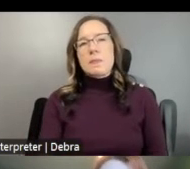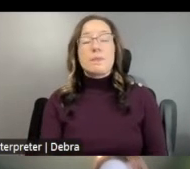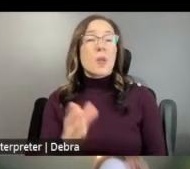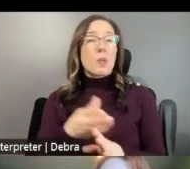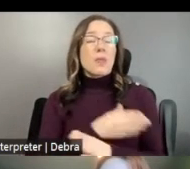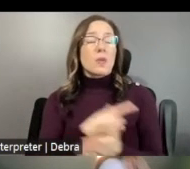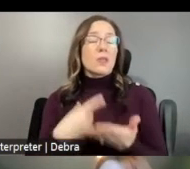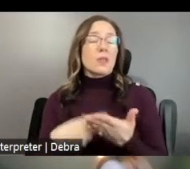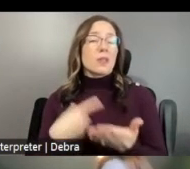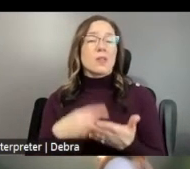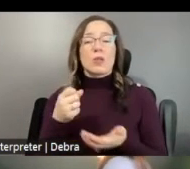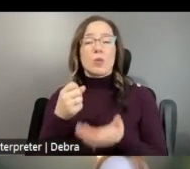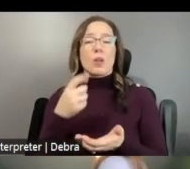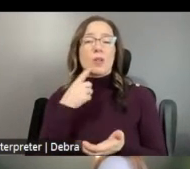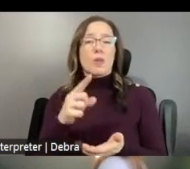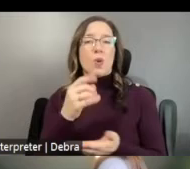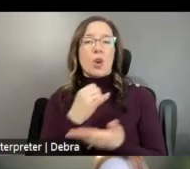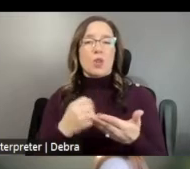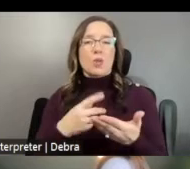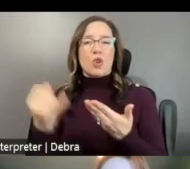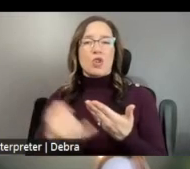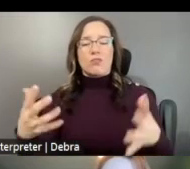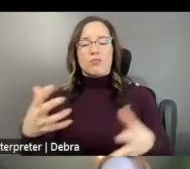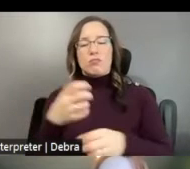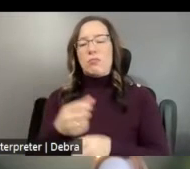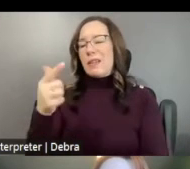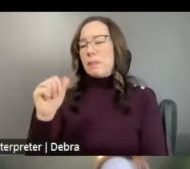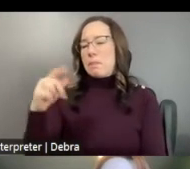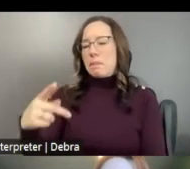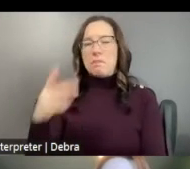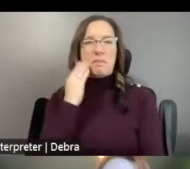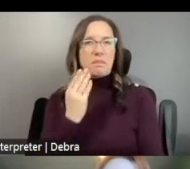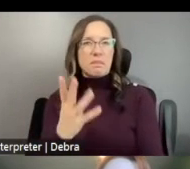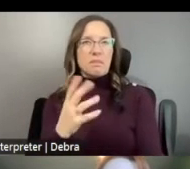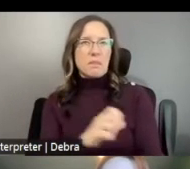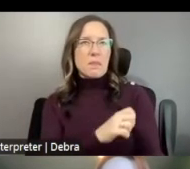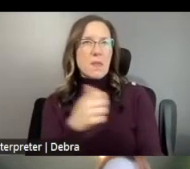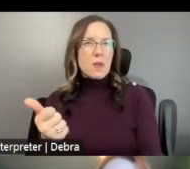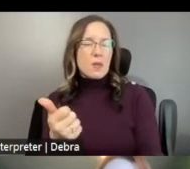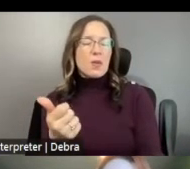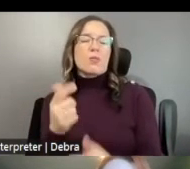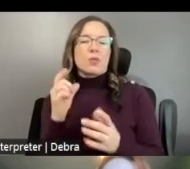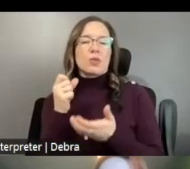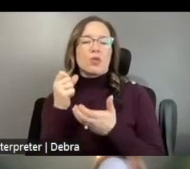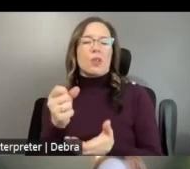PROJECTS OR GAP, WE WANT TO MAKE YOU AWARE OF ANOTHER GRANT OPPORTUNITY AT THE NEA CALLED